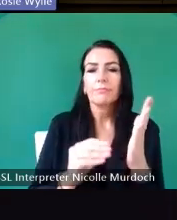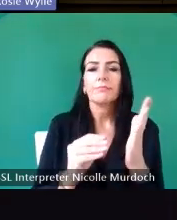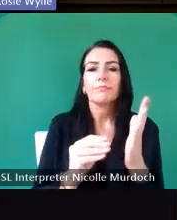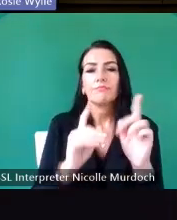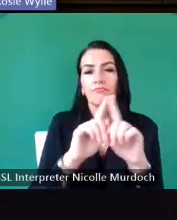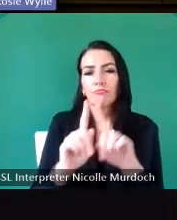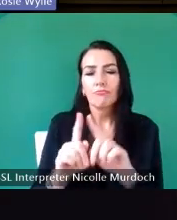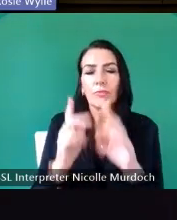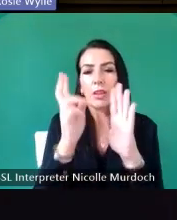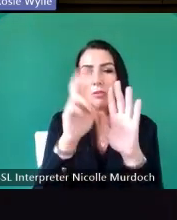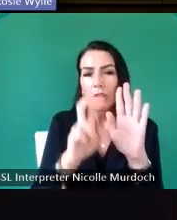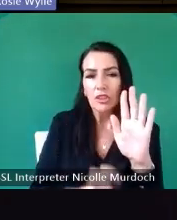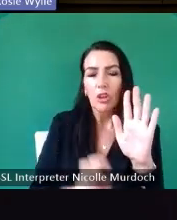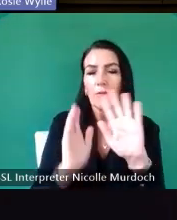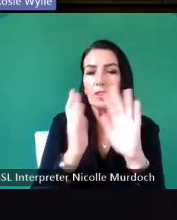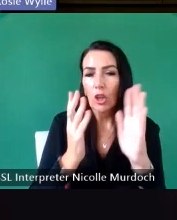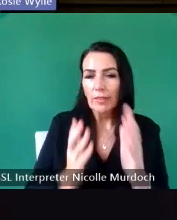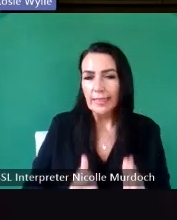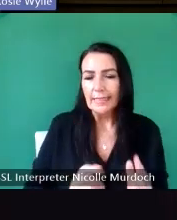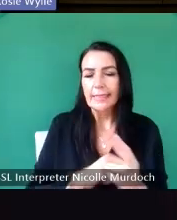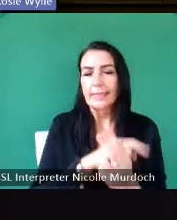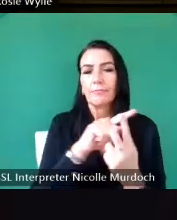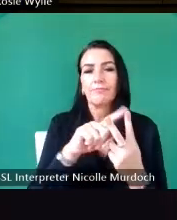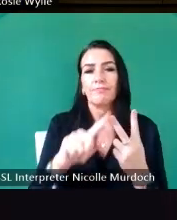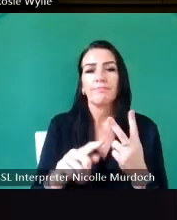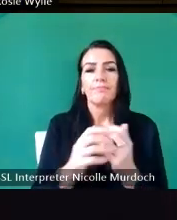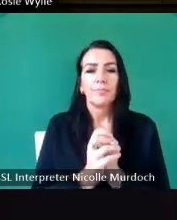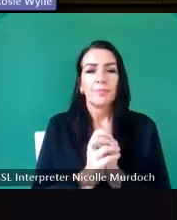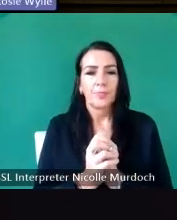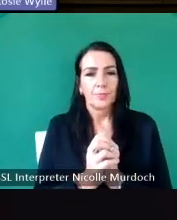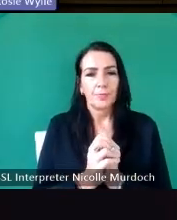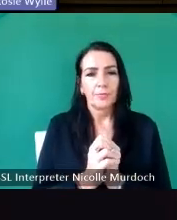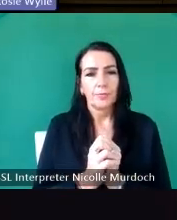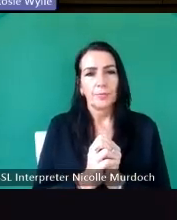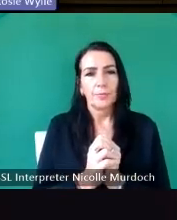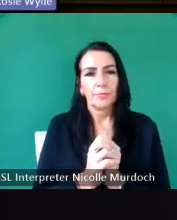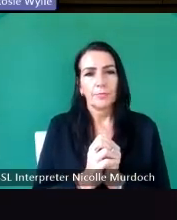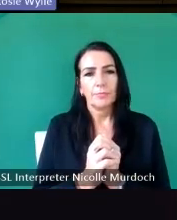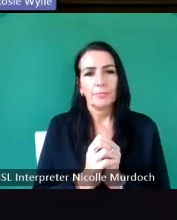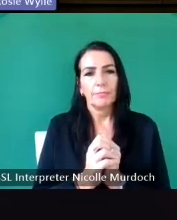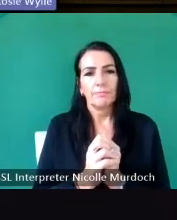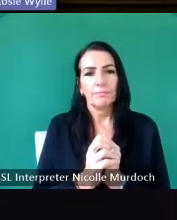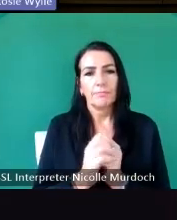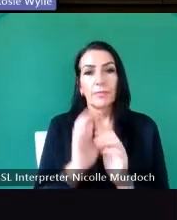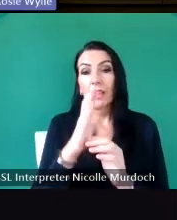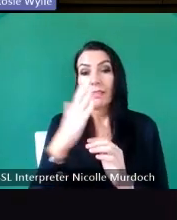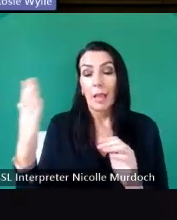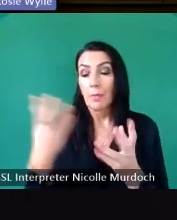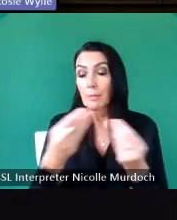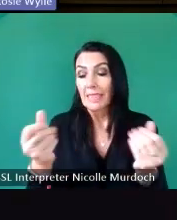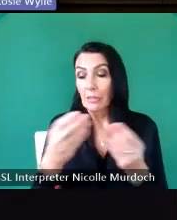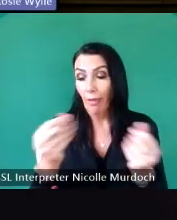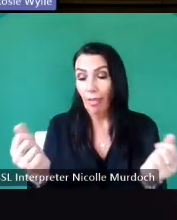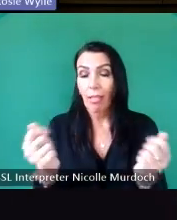of services next slide please Library material fairly self-explanatory himels prayer books